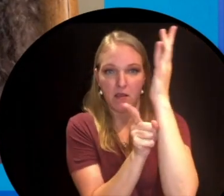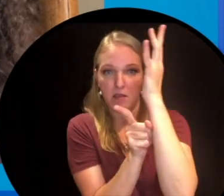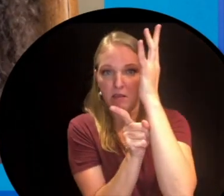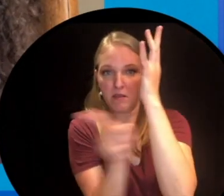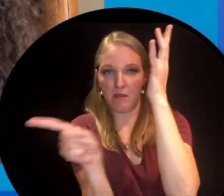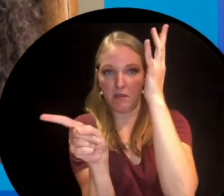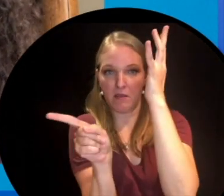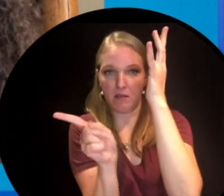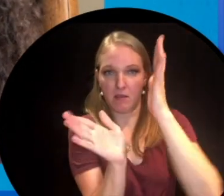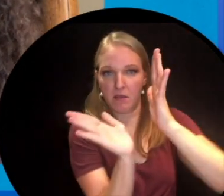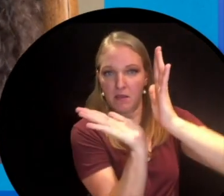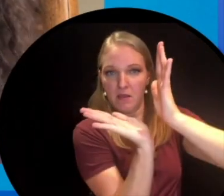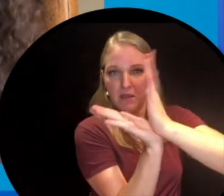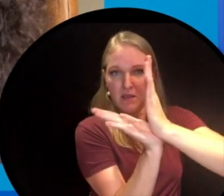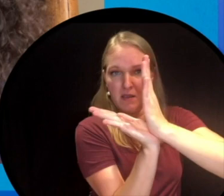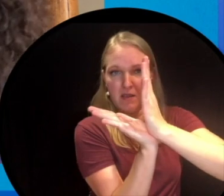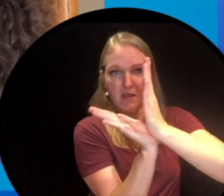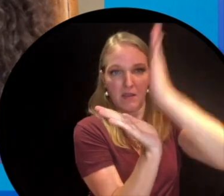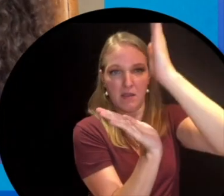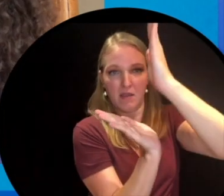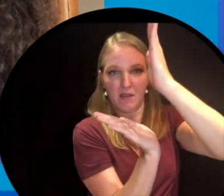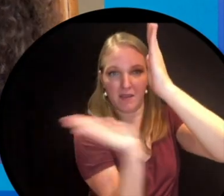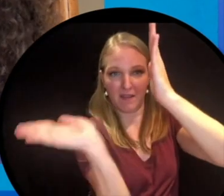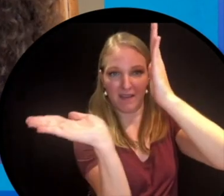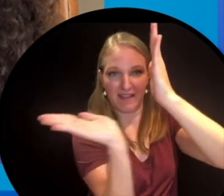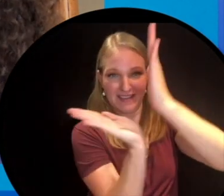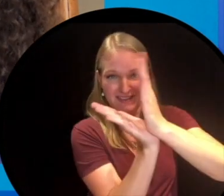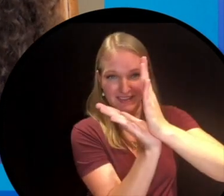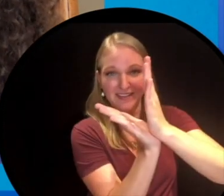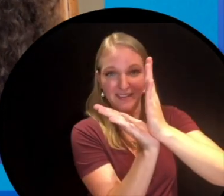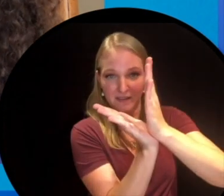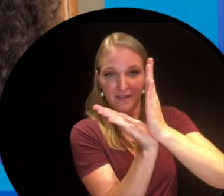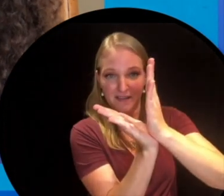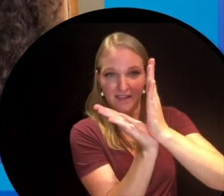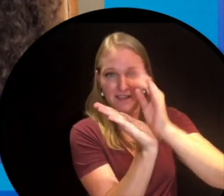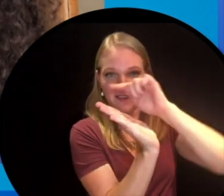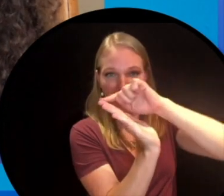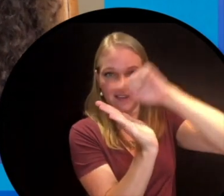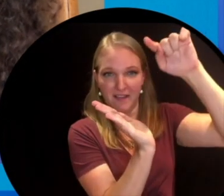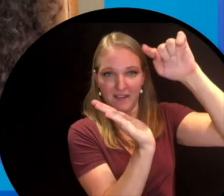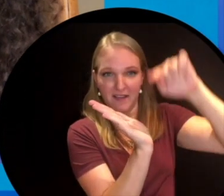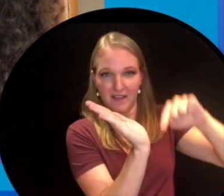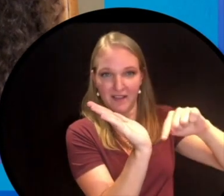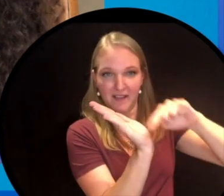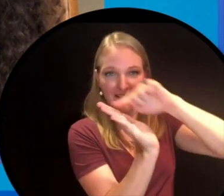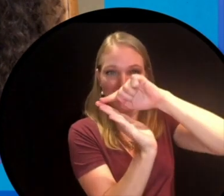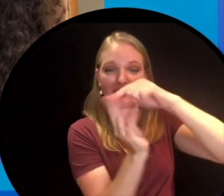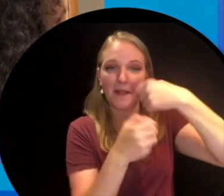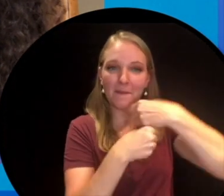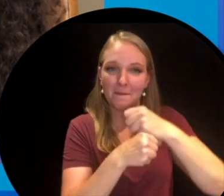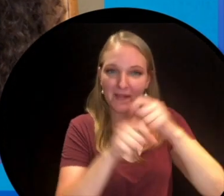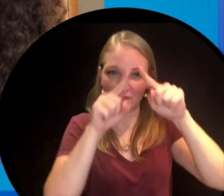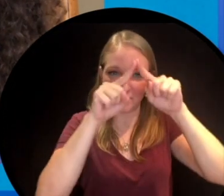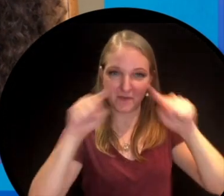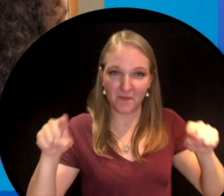you'll see that when a smaller branch branches off of the bigger branch that space in between